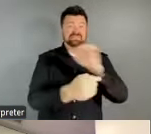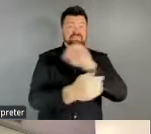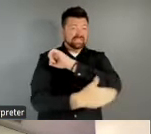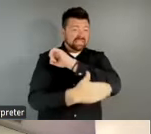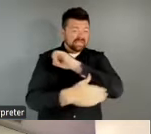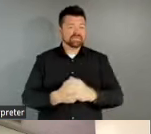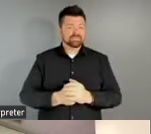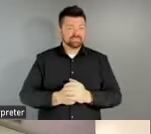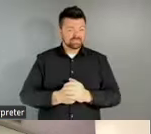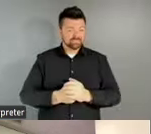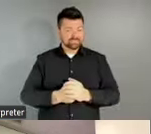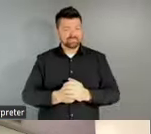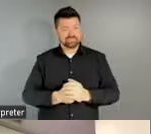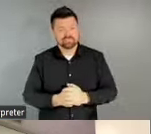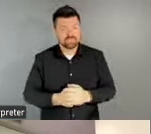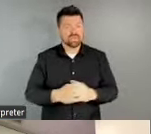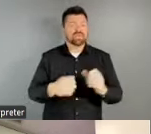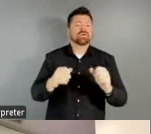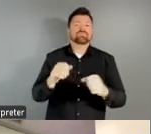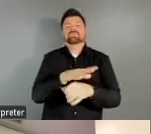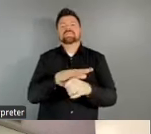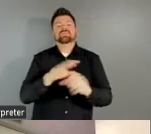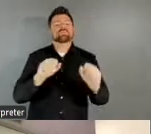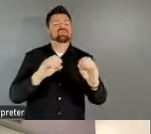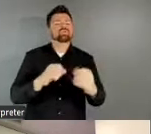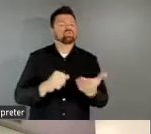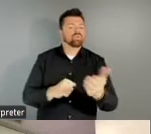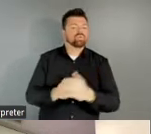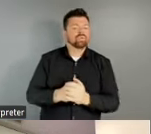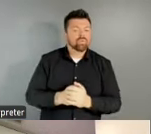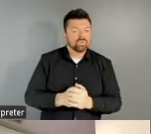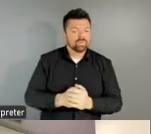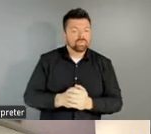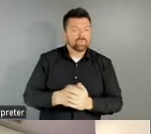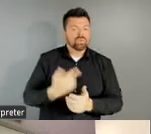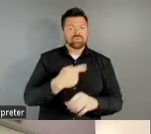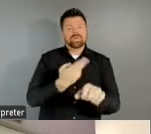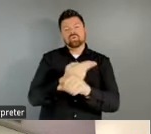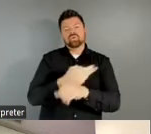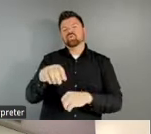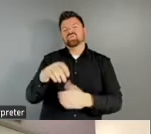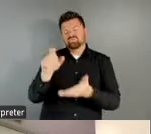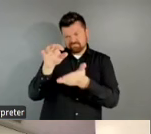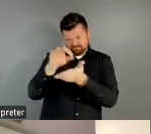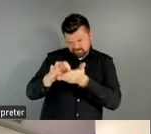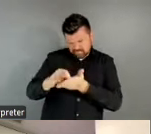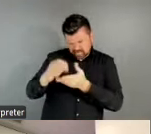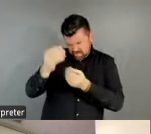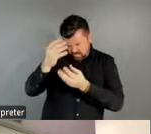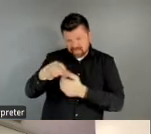one LAA per 50,000 people. We've used demographic data by county to look at characteristics of these